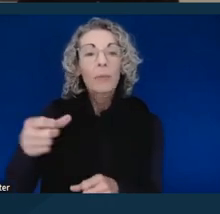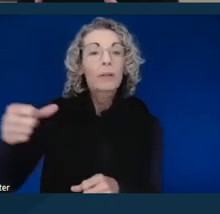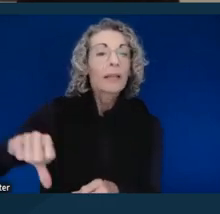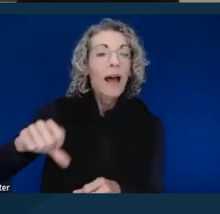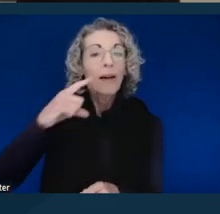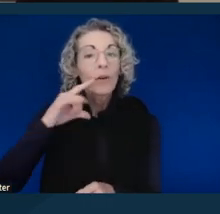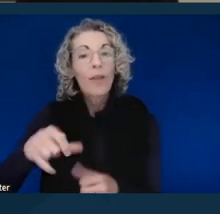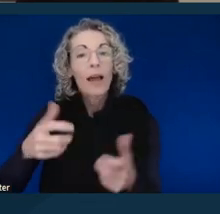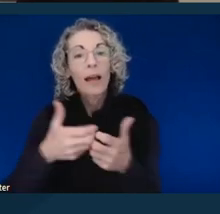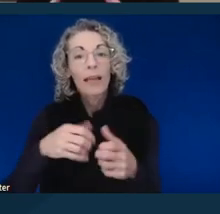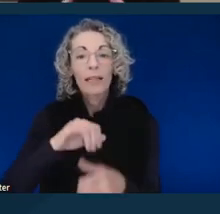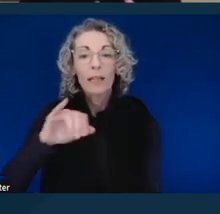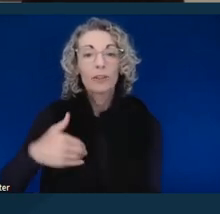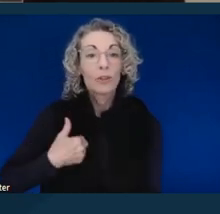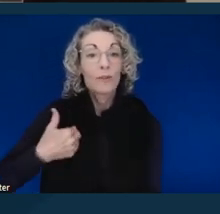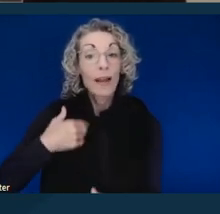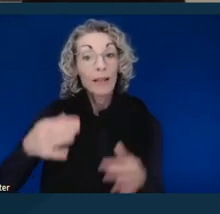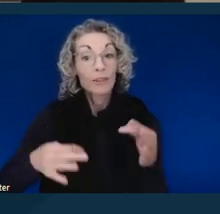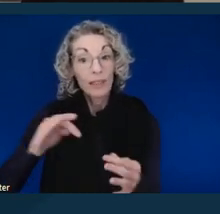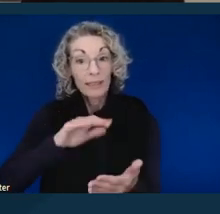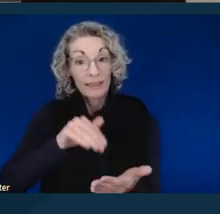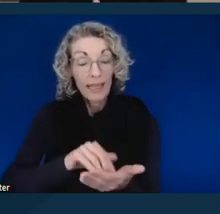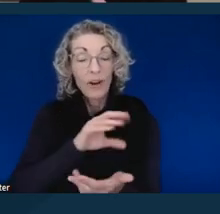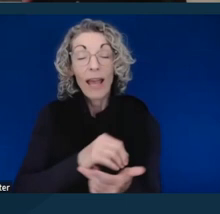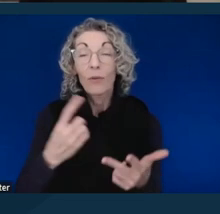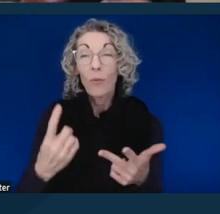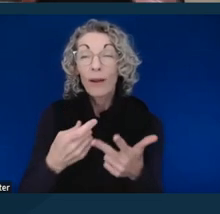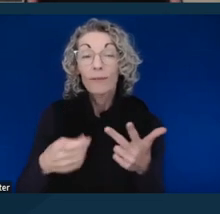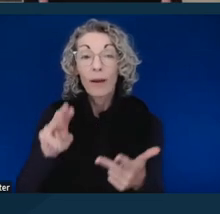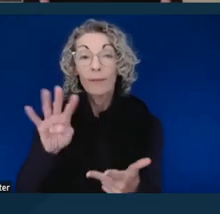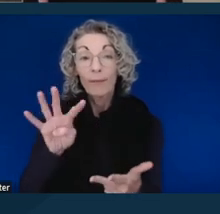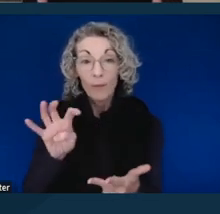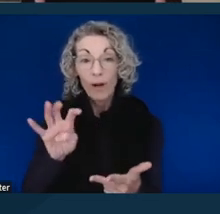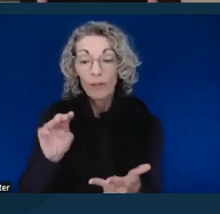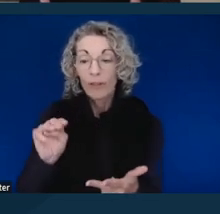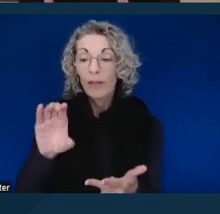and one denial of accommodation at 400 McAllister. And the totality of those instances